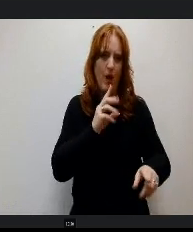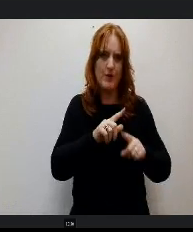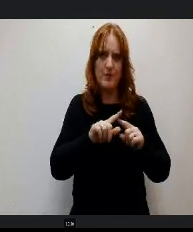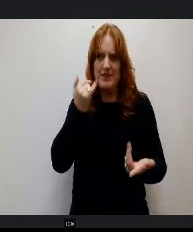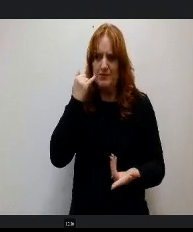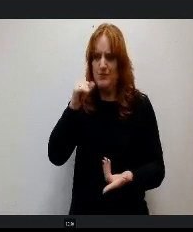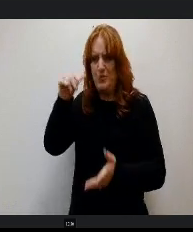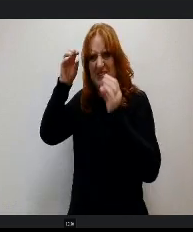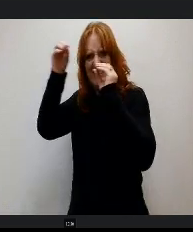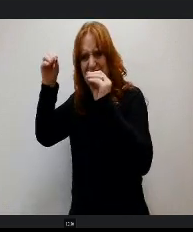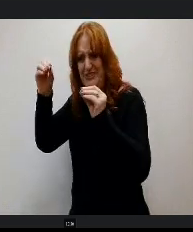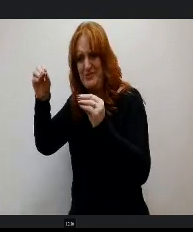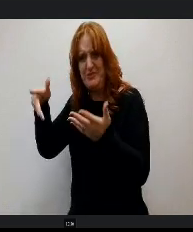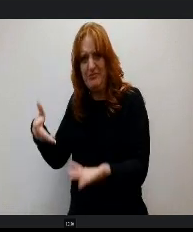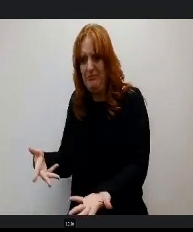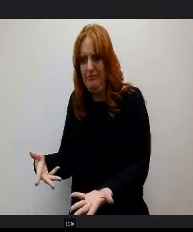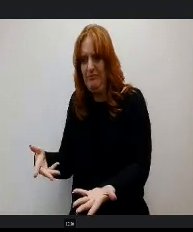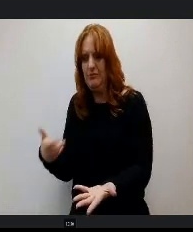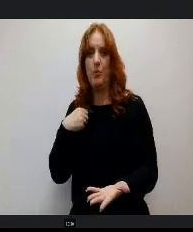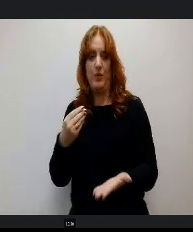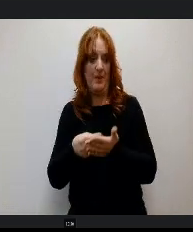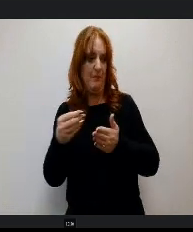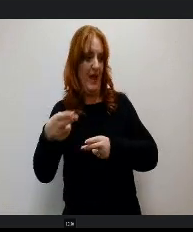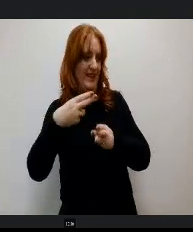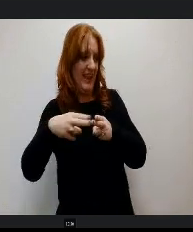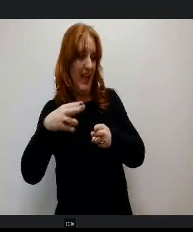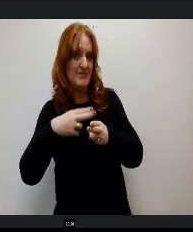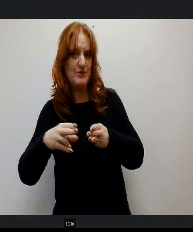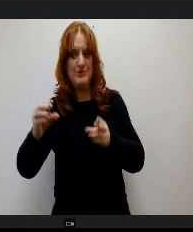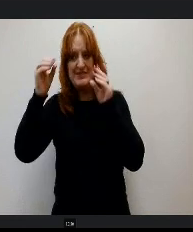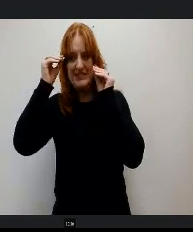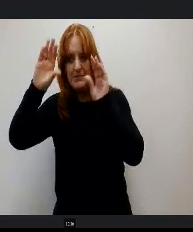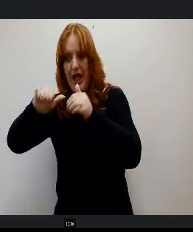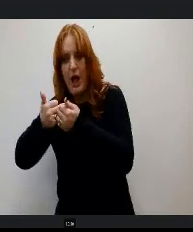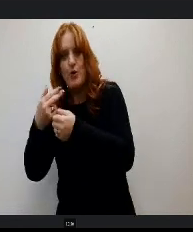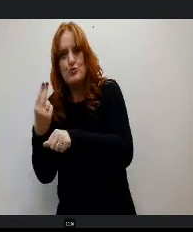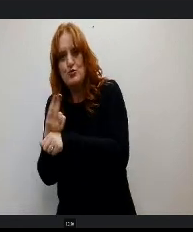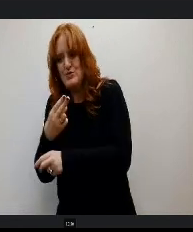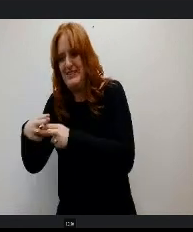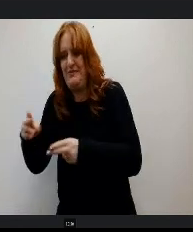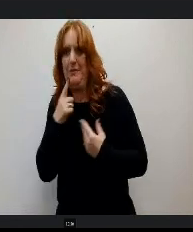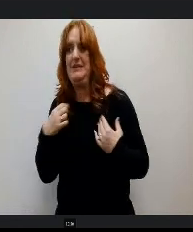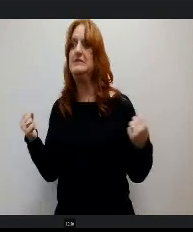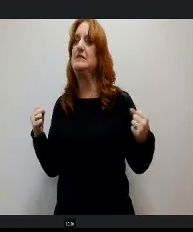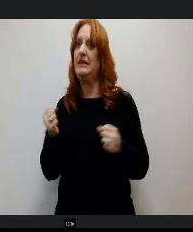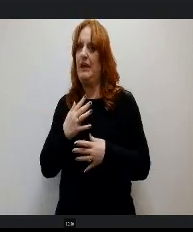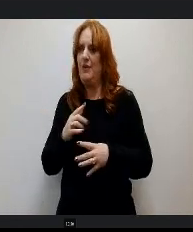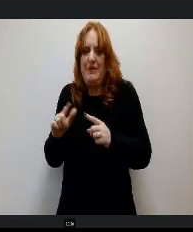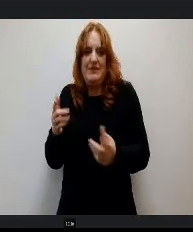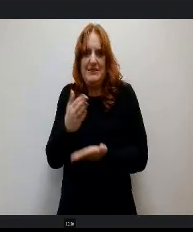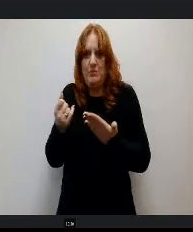We've bought knives and we're teaching them how to use them I mean, it's terrifying, but I'm like, but who somebody has to teach them how to